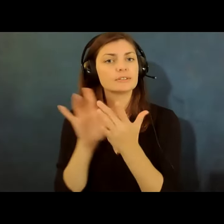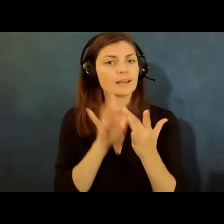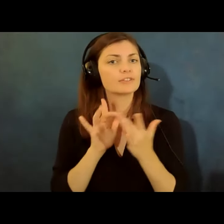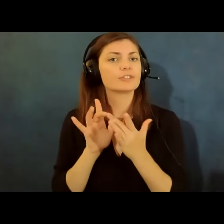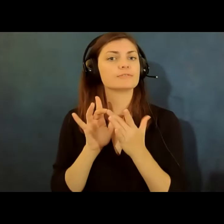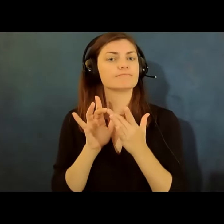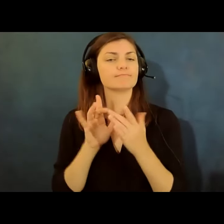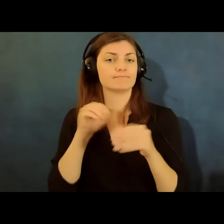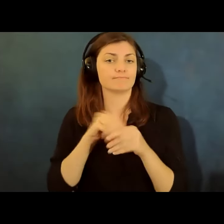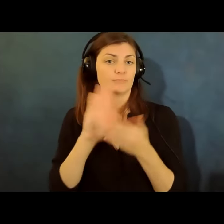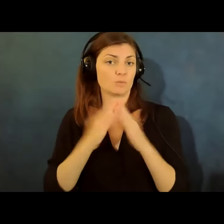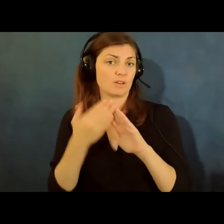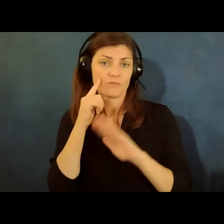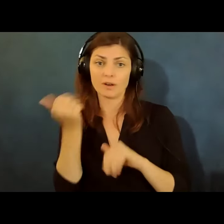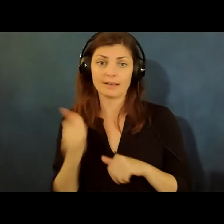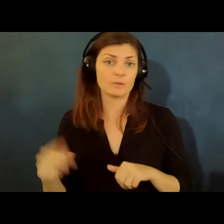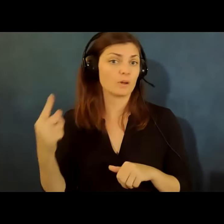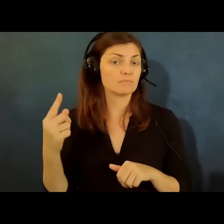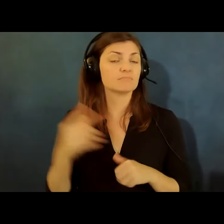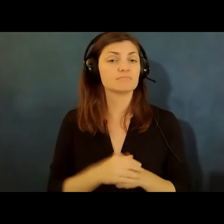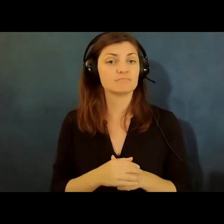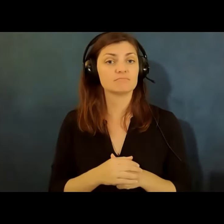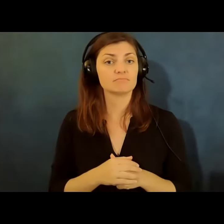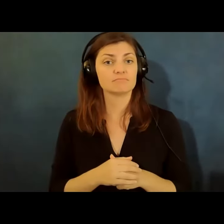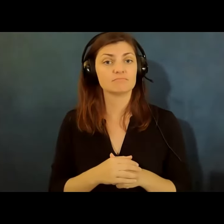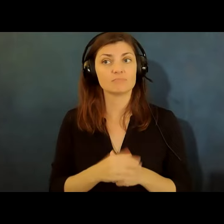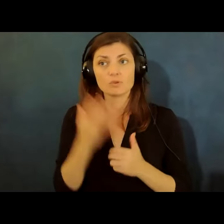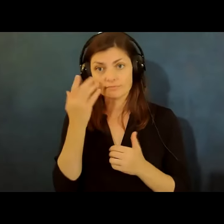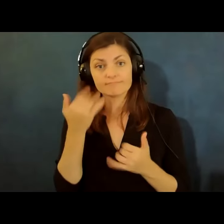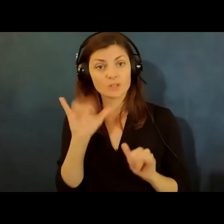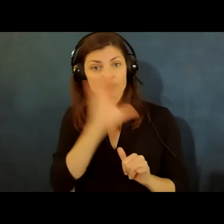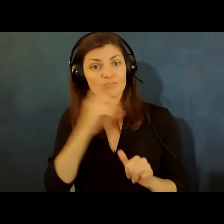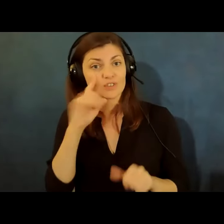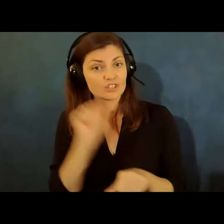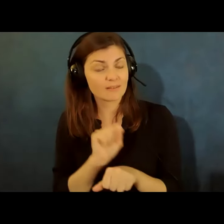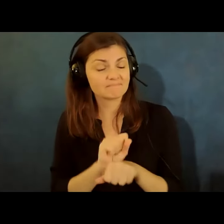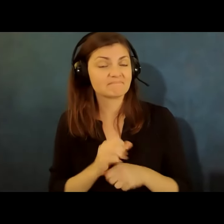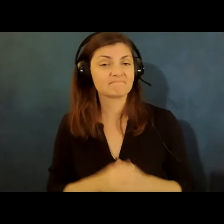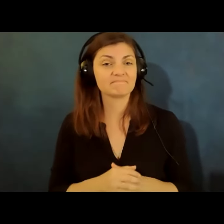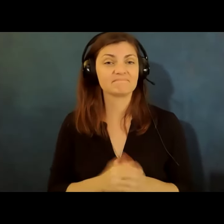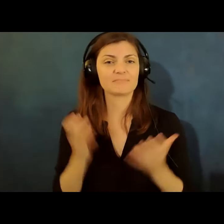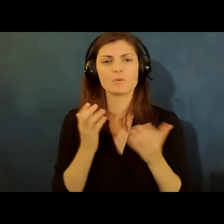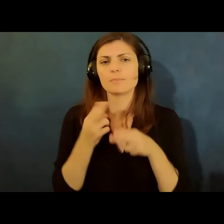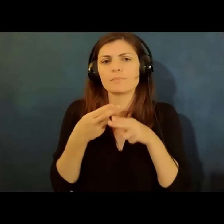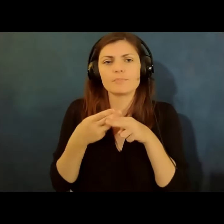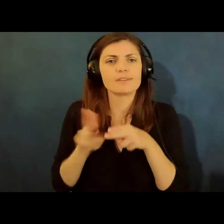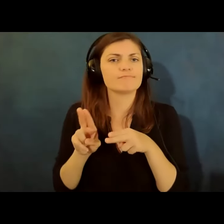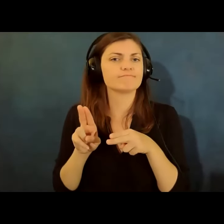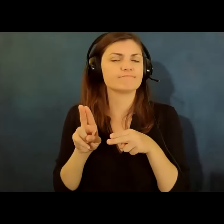for anyone on that job seeking path so i wanted to just give you a brief um overview of some of